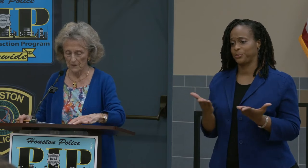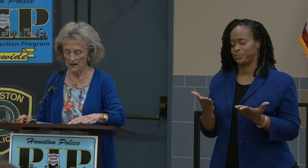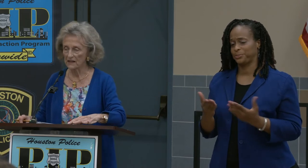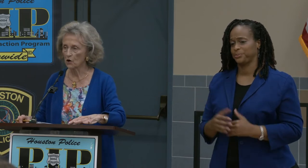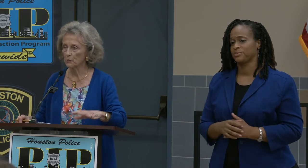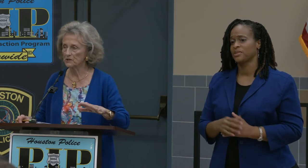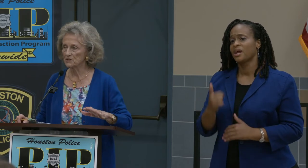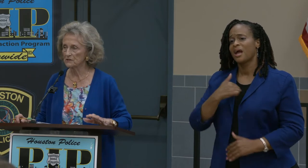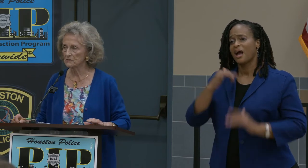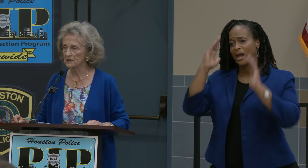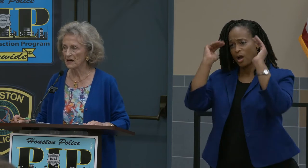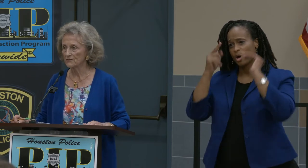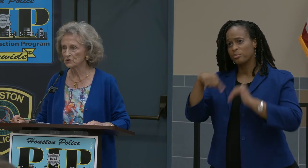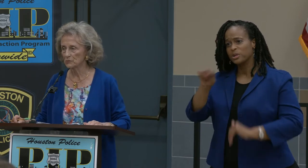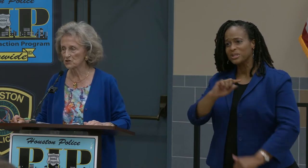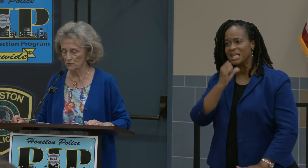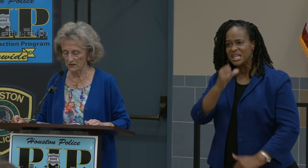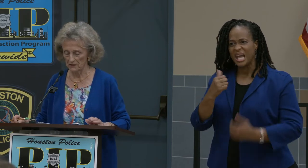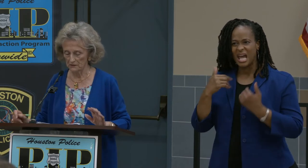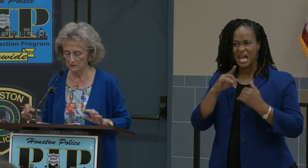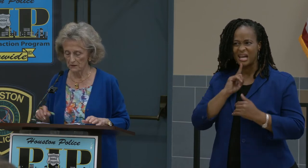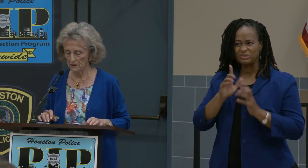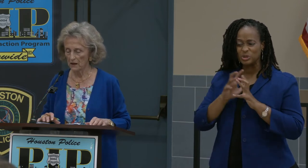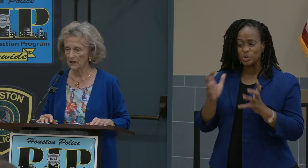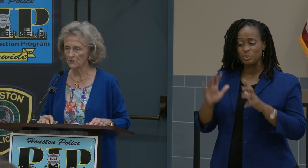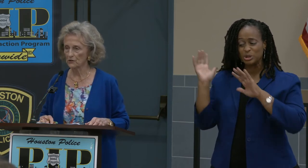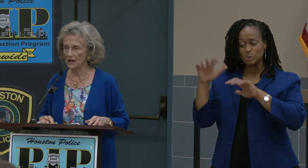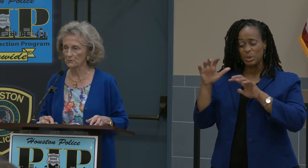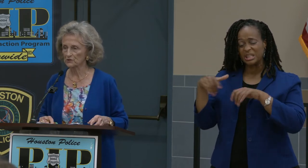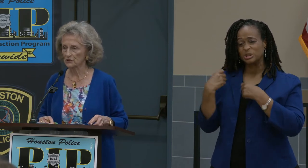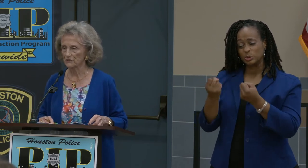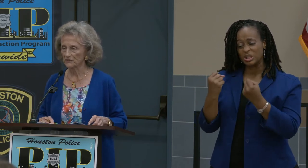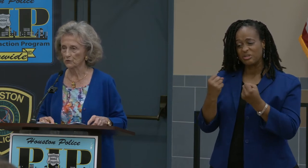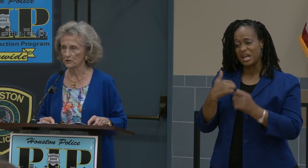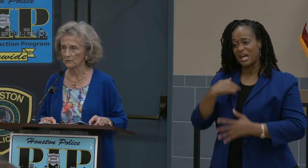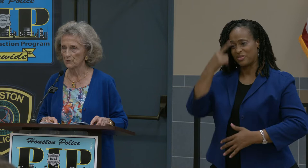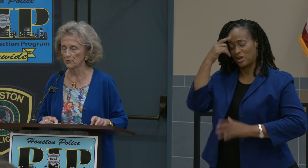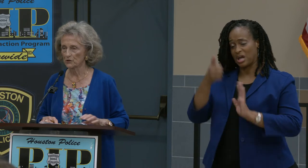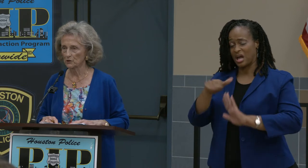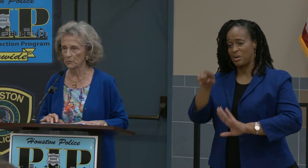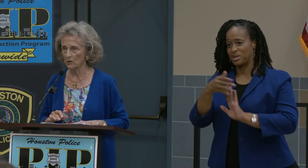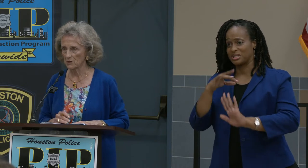And I hope you didn't have too much rain. I thought I was going to float in Memorial Park